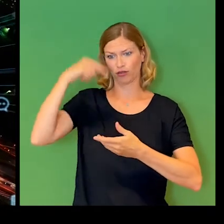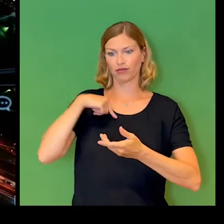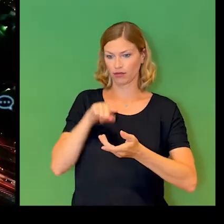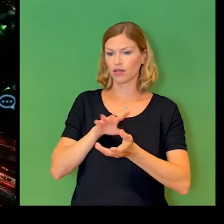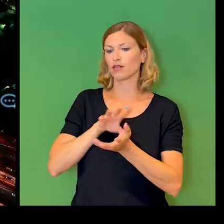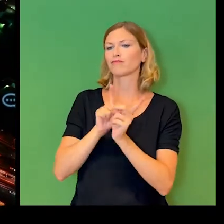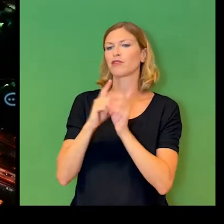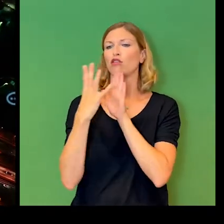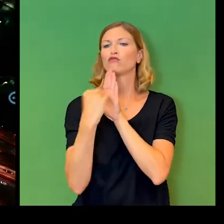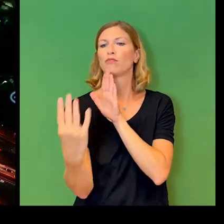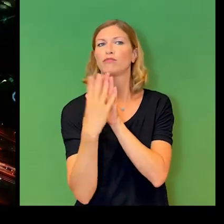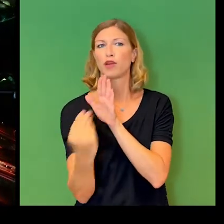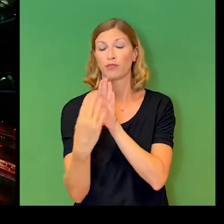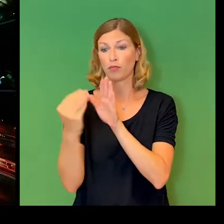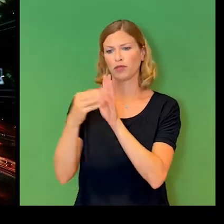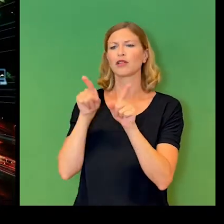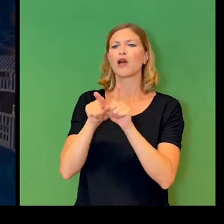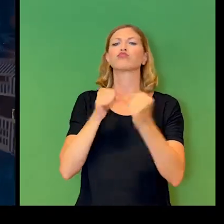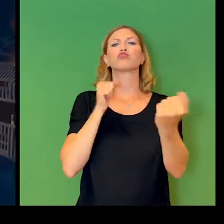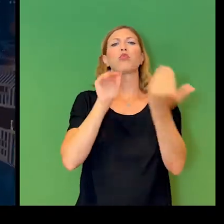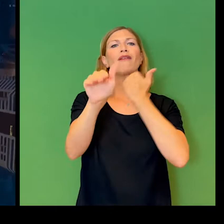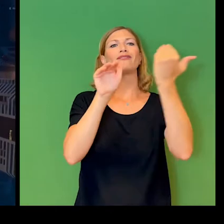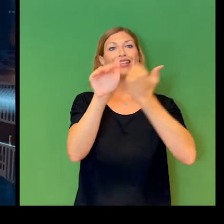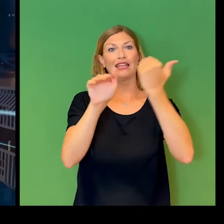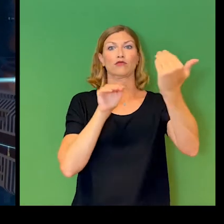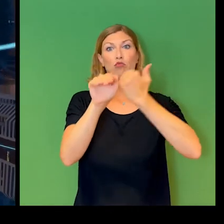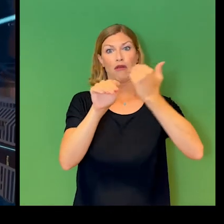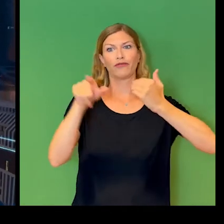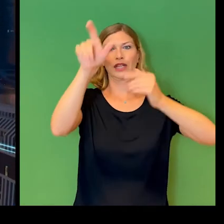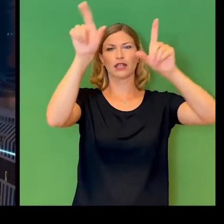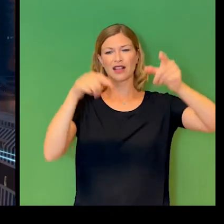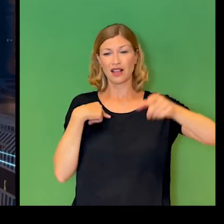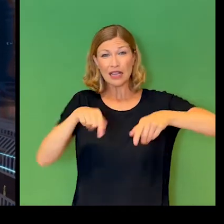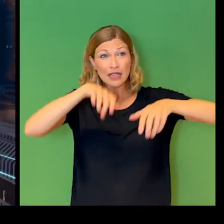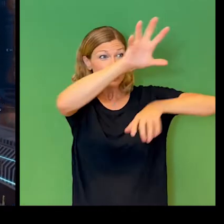Traffic prediction is a typical example by collecting and comparing data.